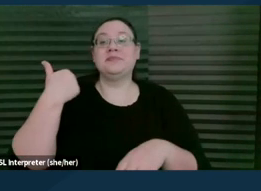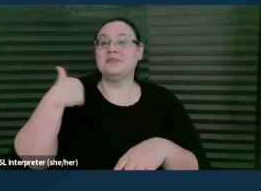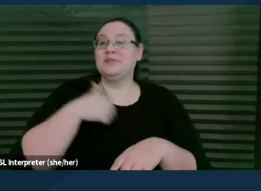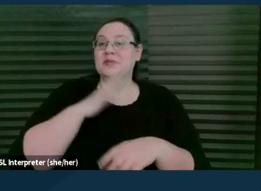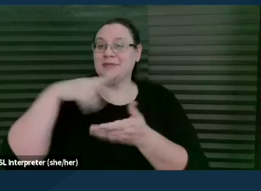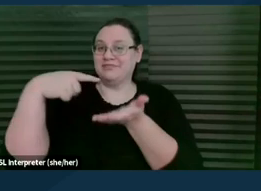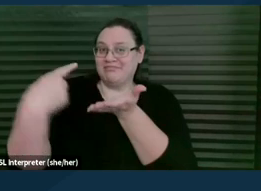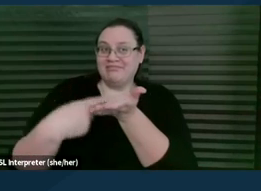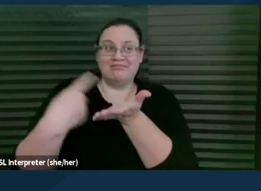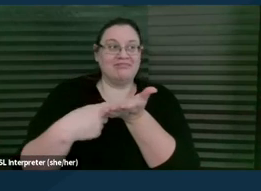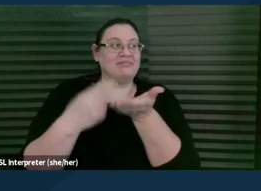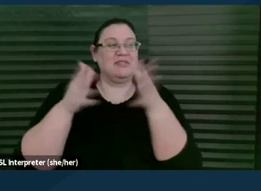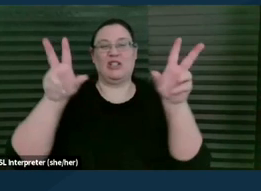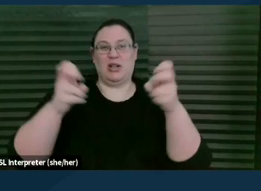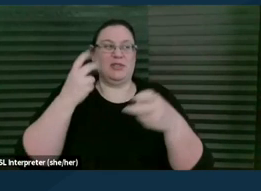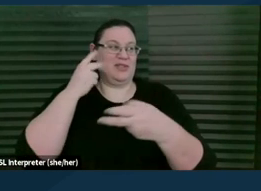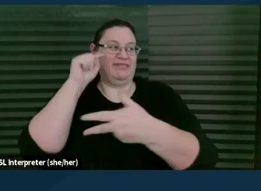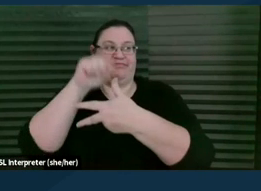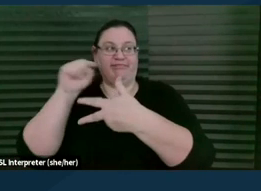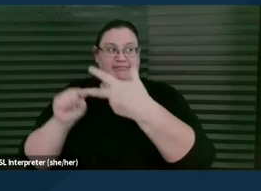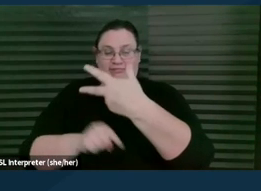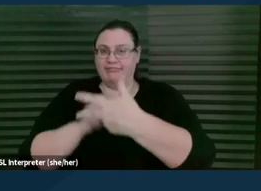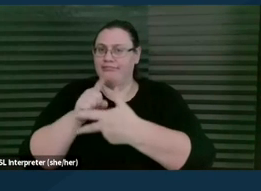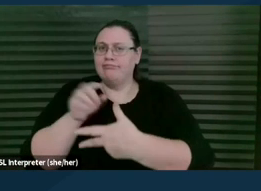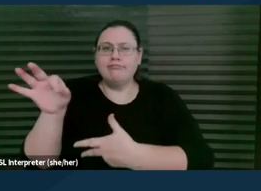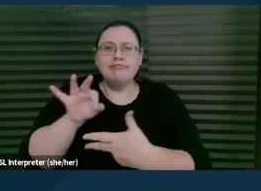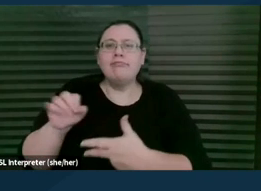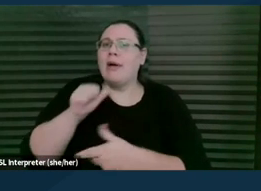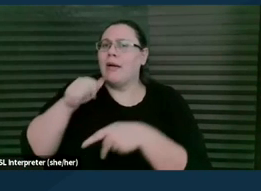these general topics. What is the definition of unauthorized practice of law